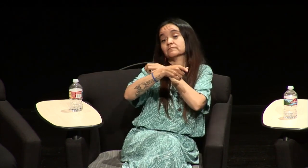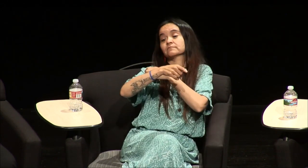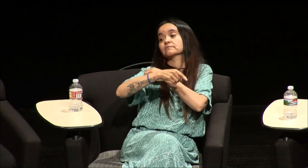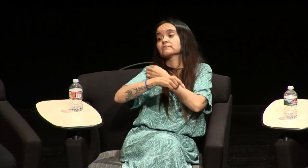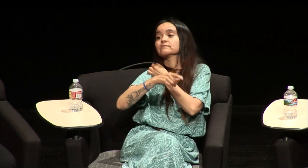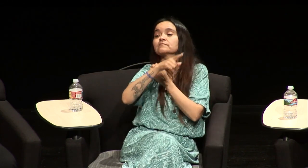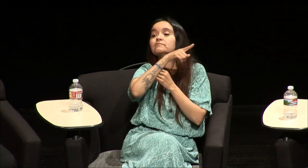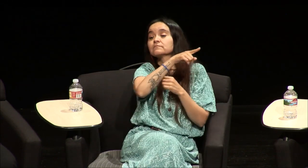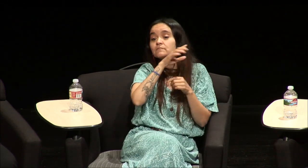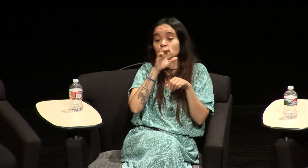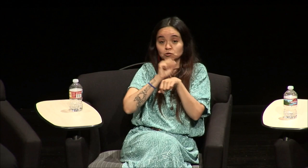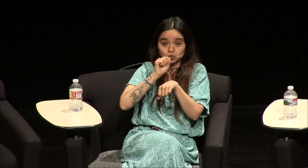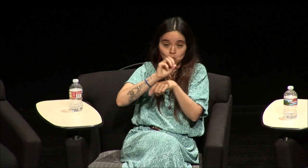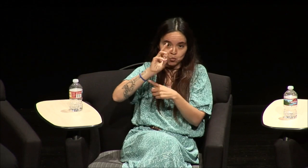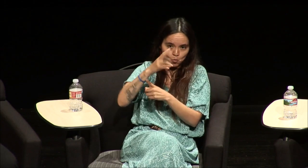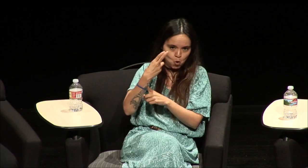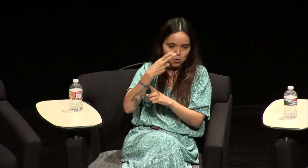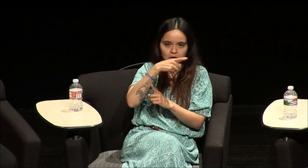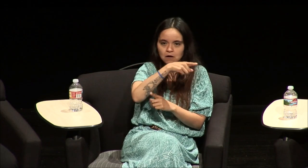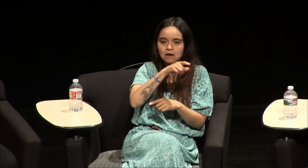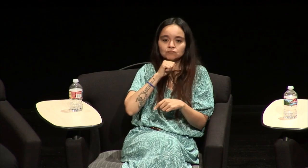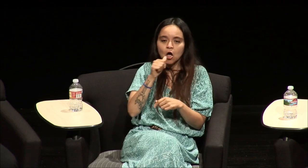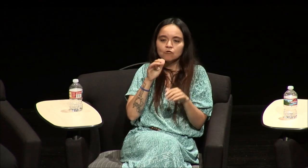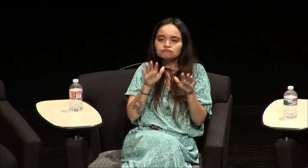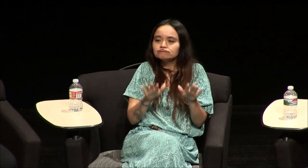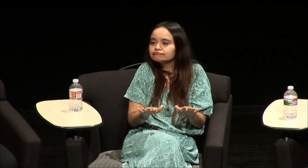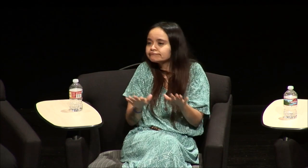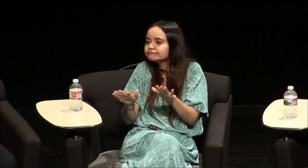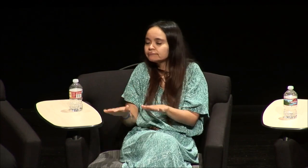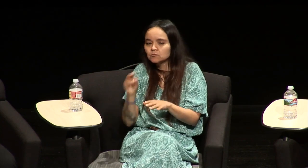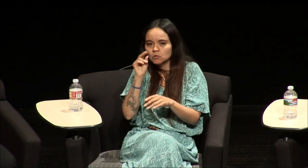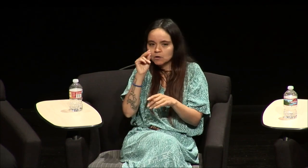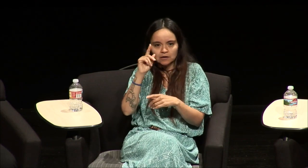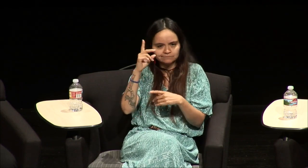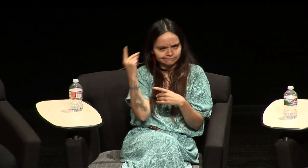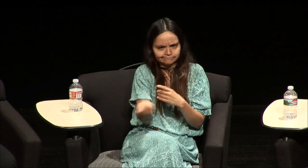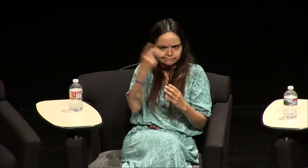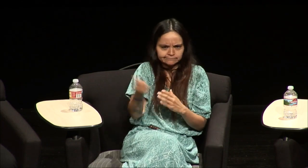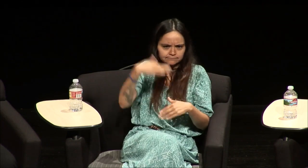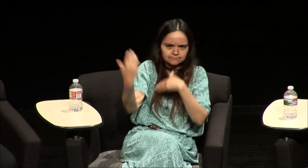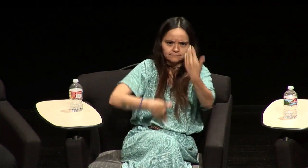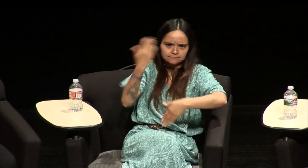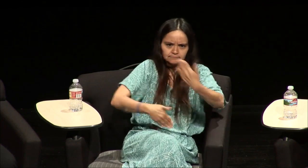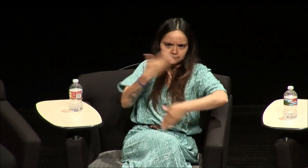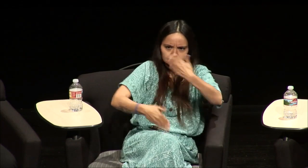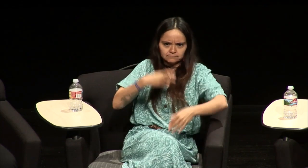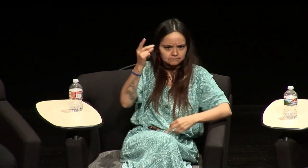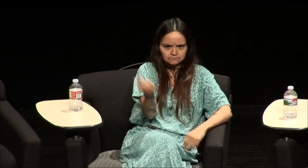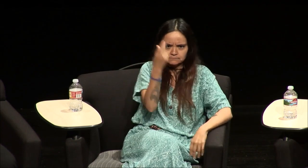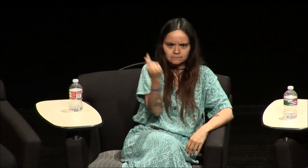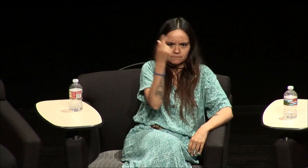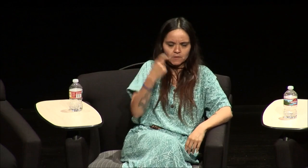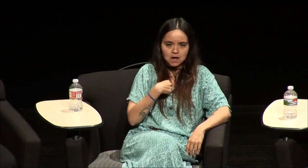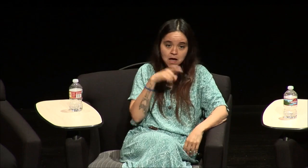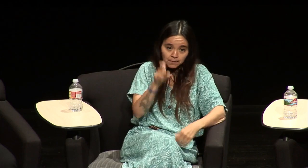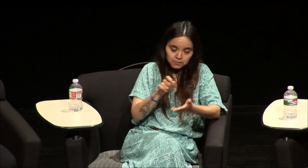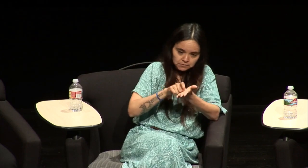ordering from Amazon and at Amazon I work in the warehouse and it's not a relaxed environment it's it's a get it going environment you know and they're